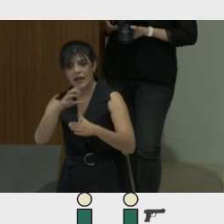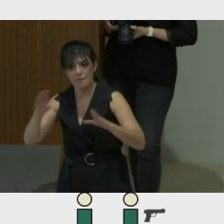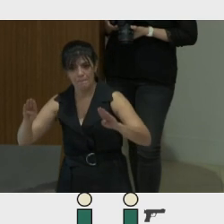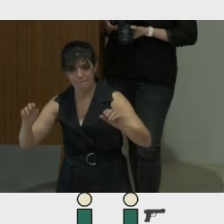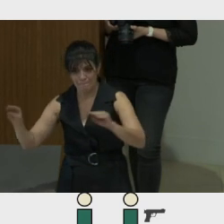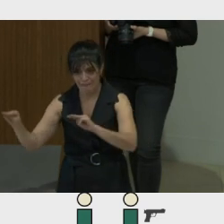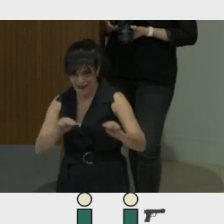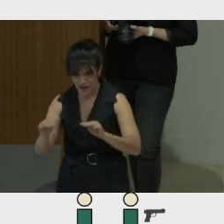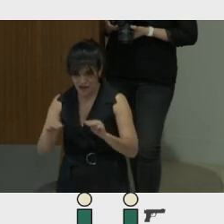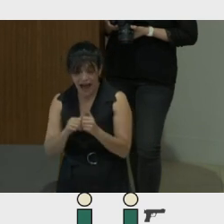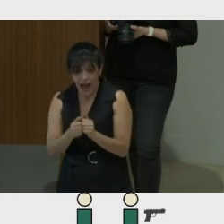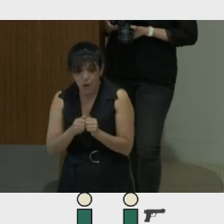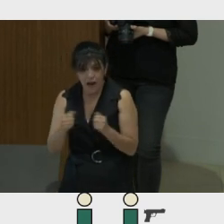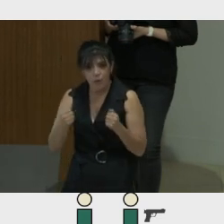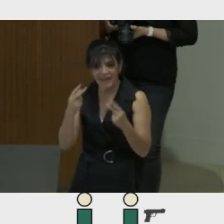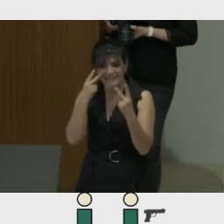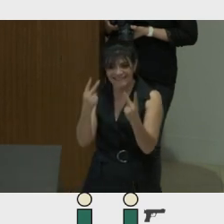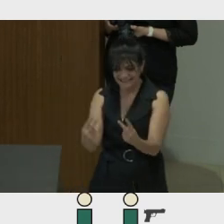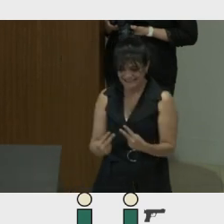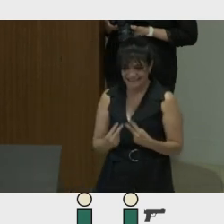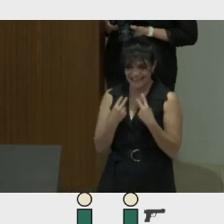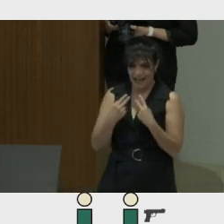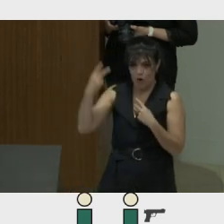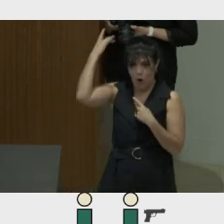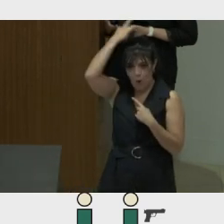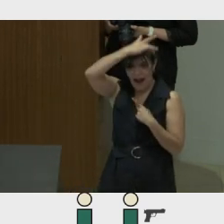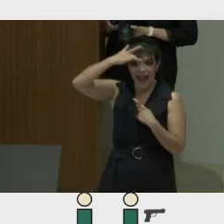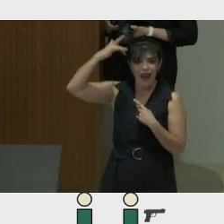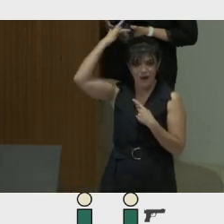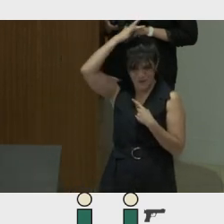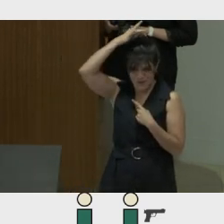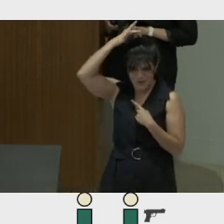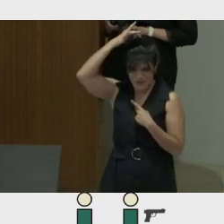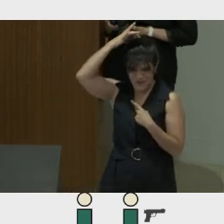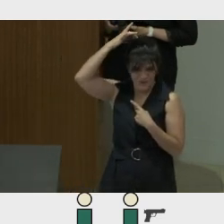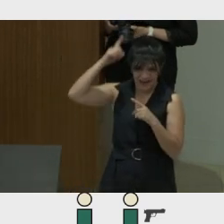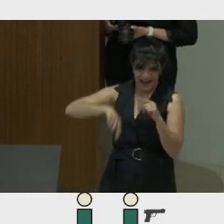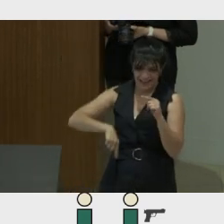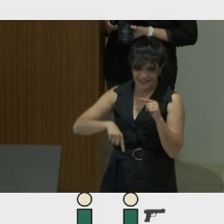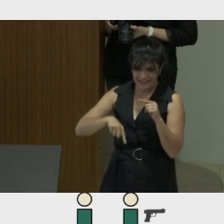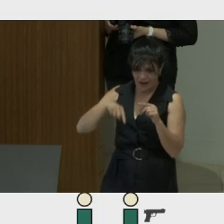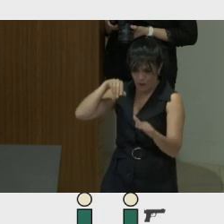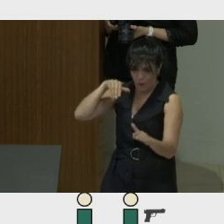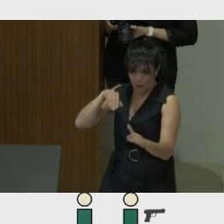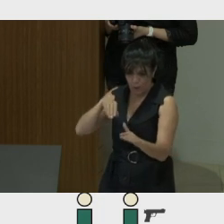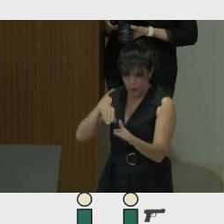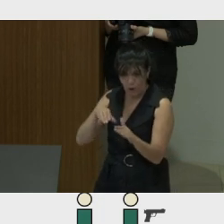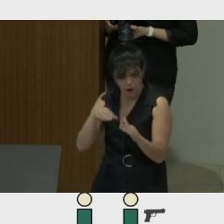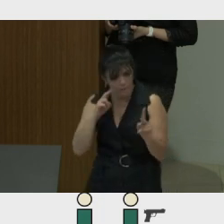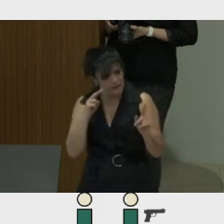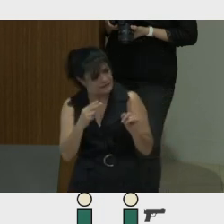own halo and how can we avoid that slippery slope of perceiving goodness toglorification